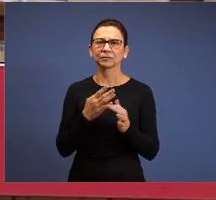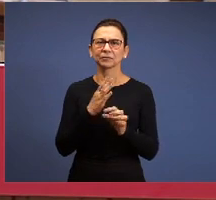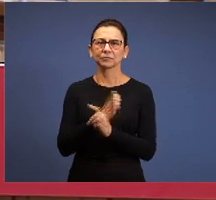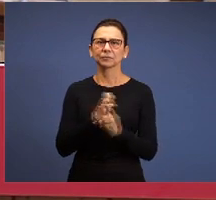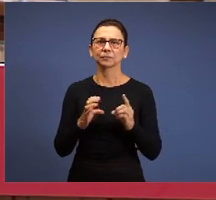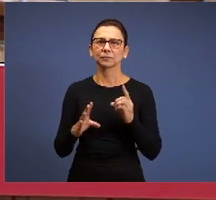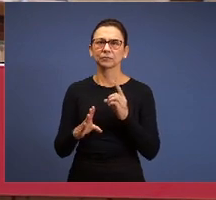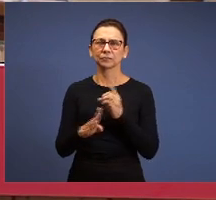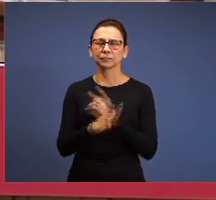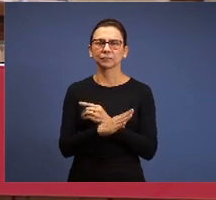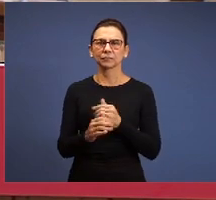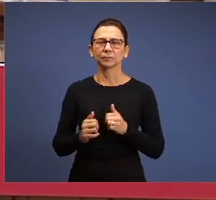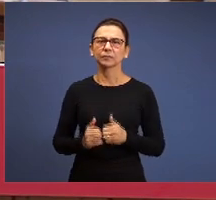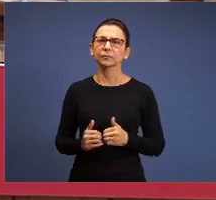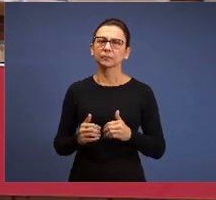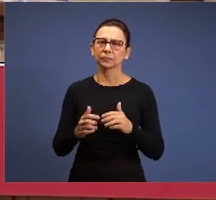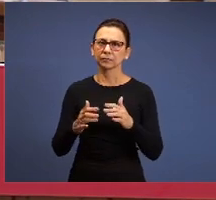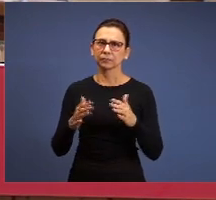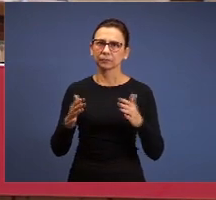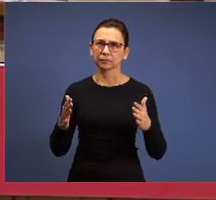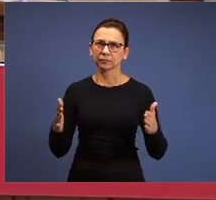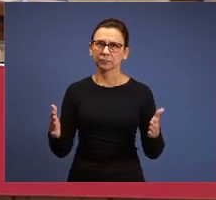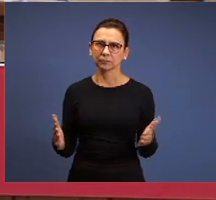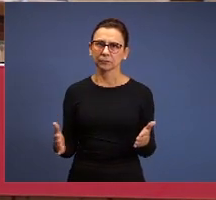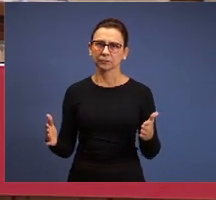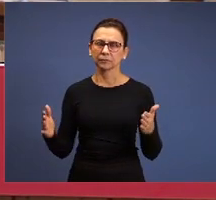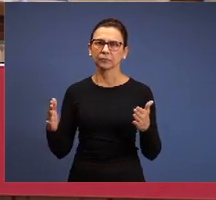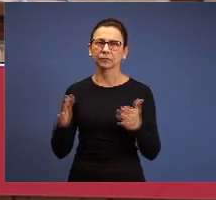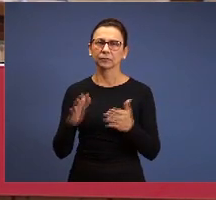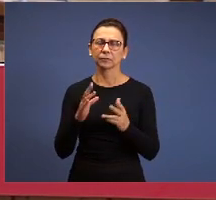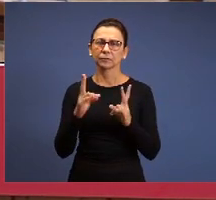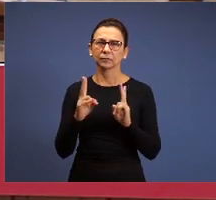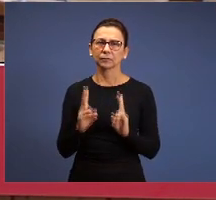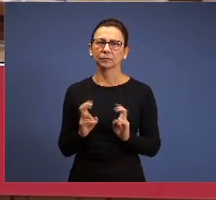initially an introductions about the subject with Pastor Gedelti